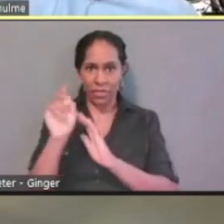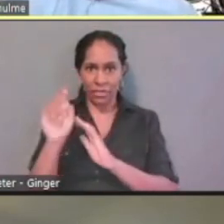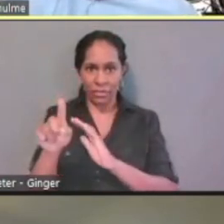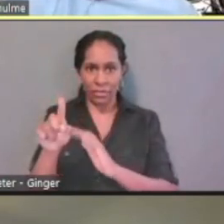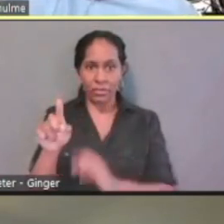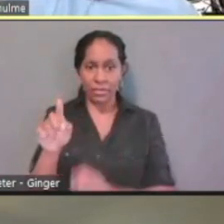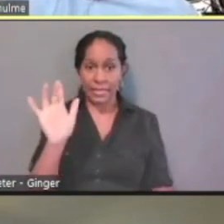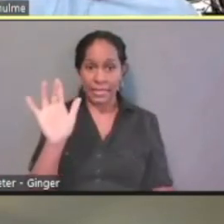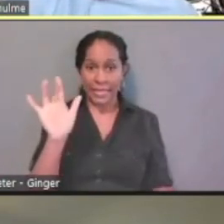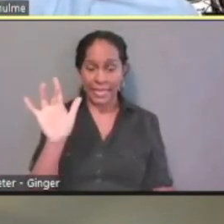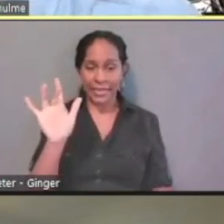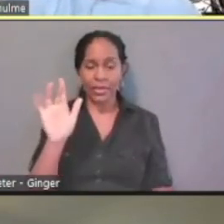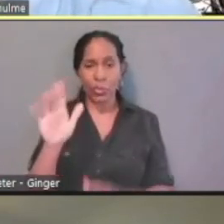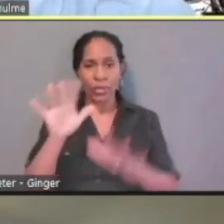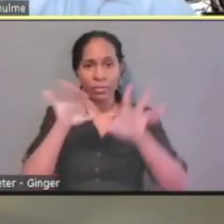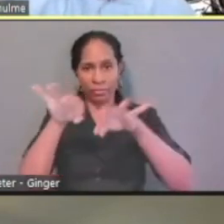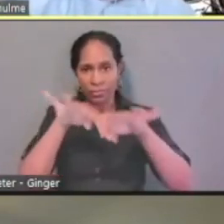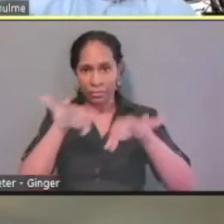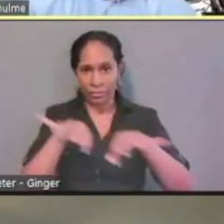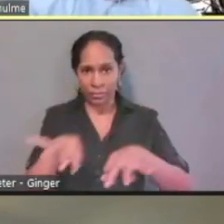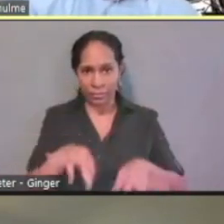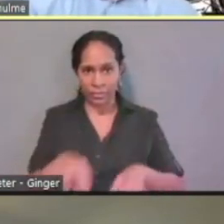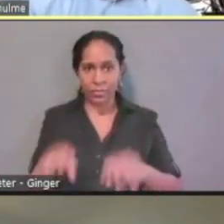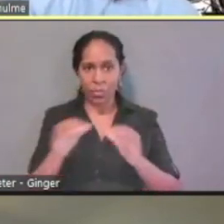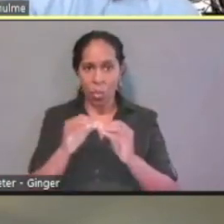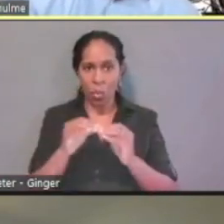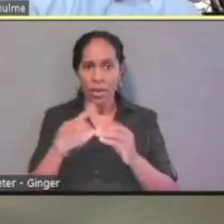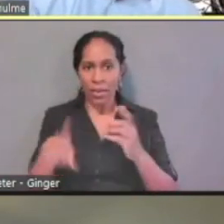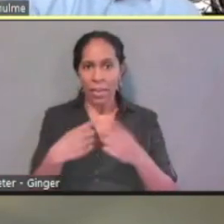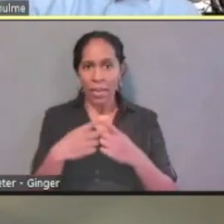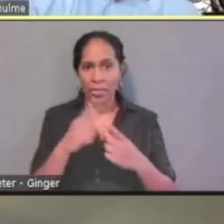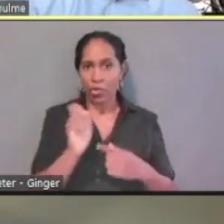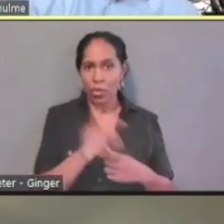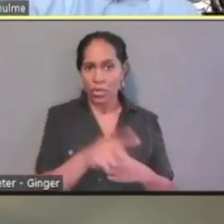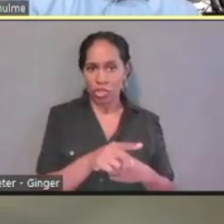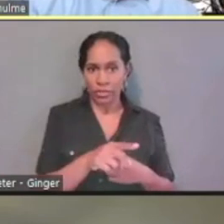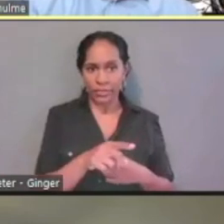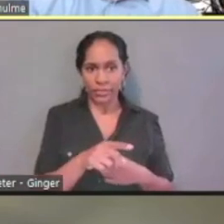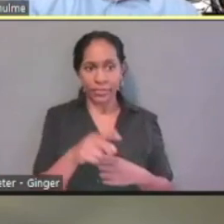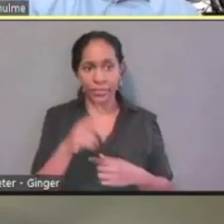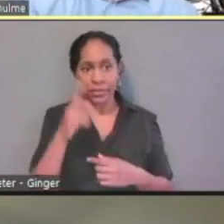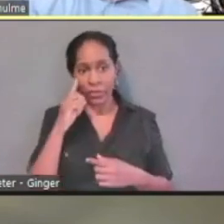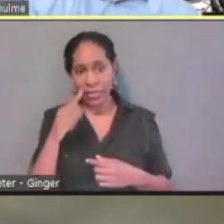that's given out about that question. For this one, somebody that needs help